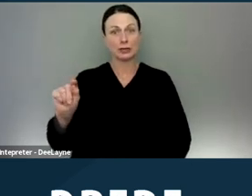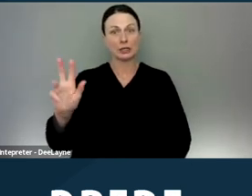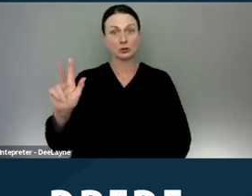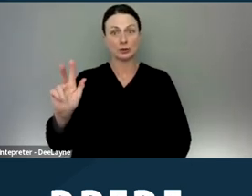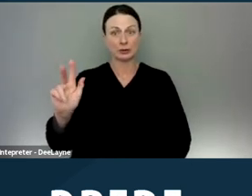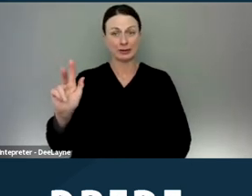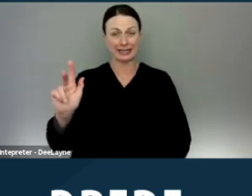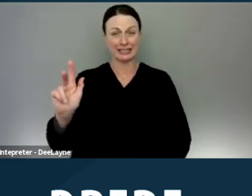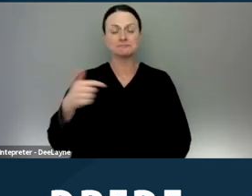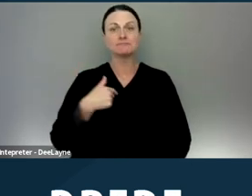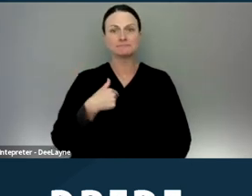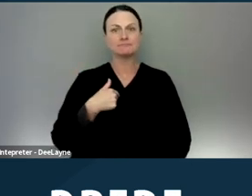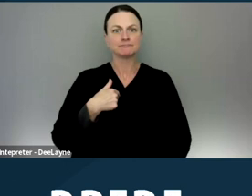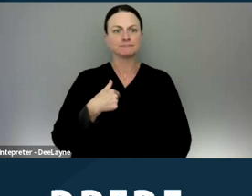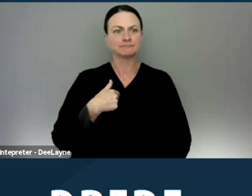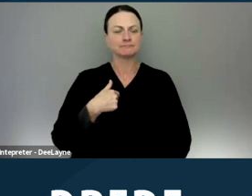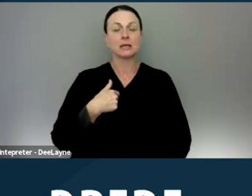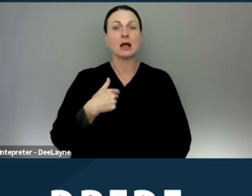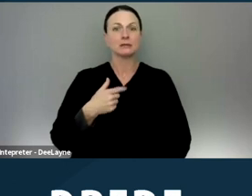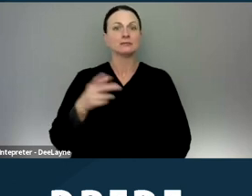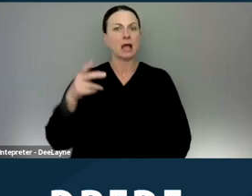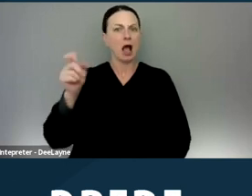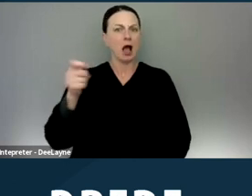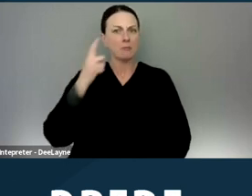I did a public record request to the Civil Rights Department